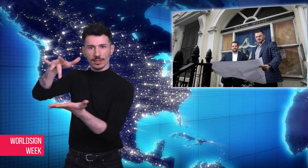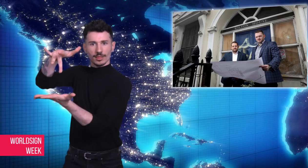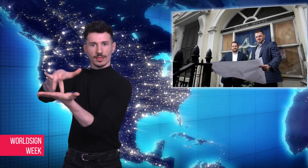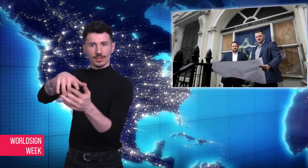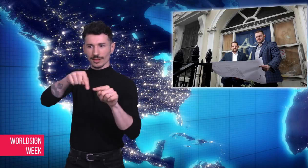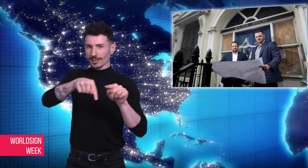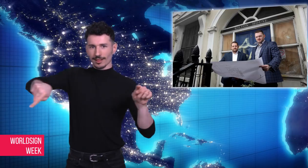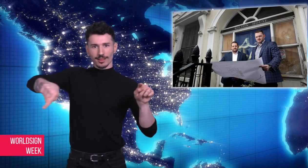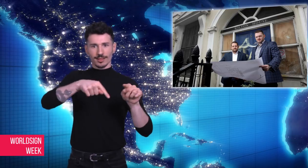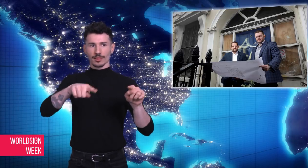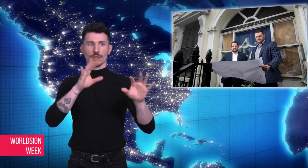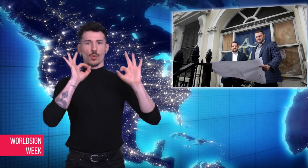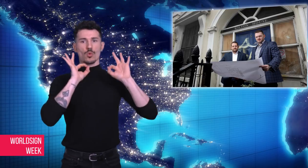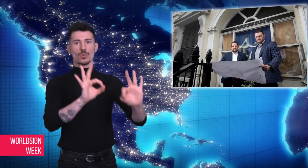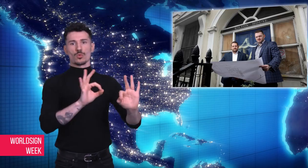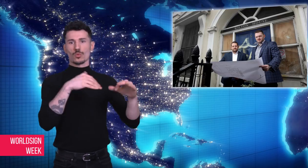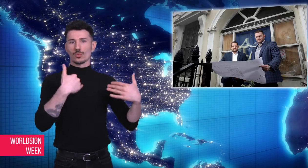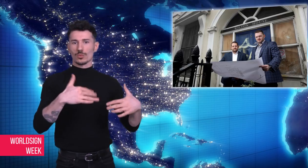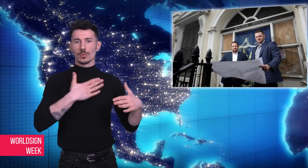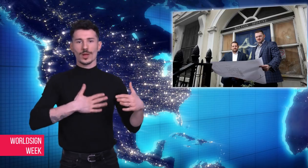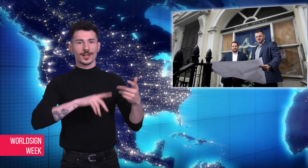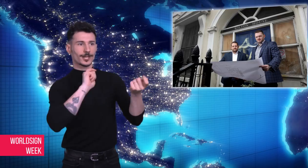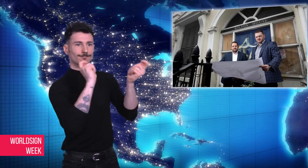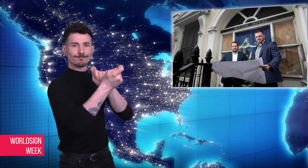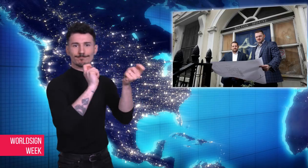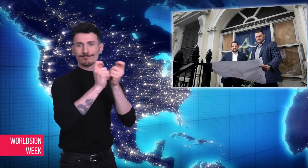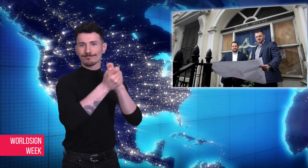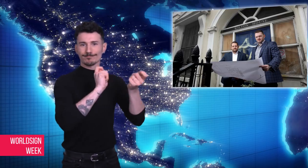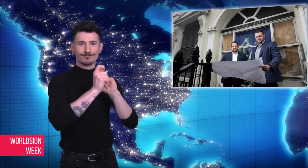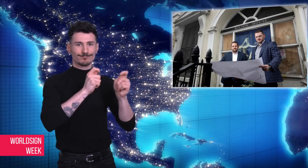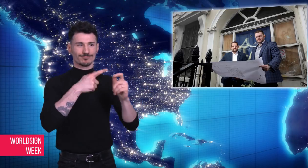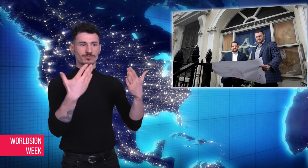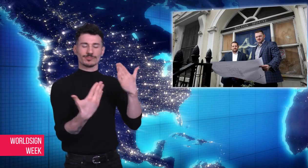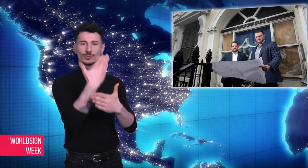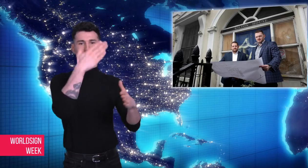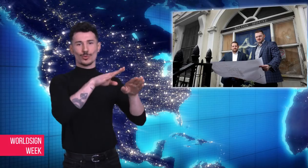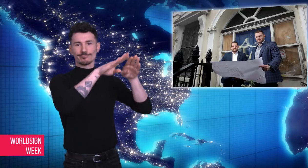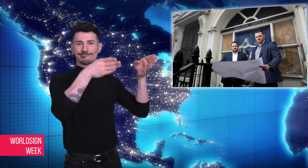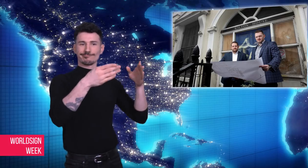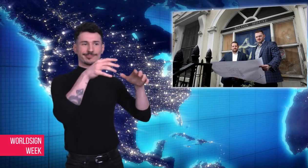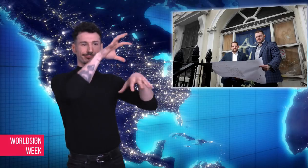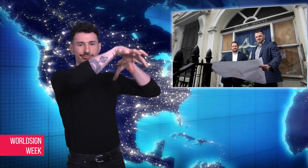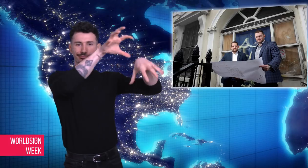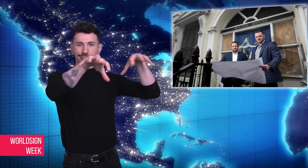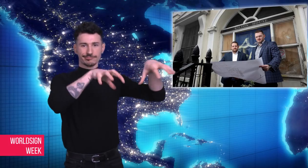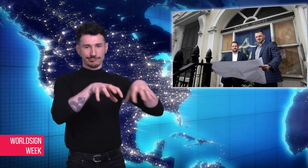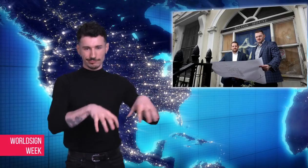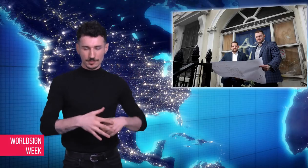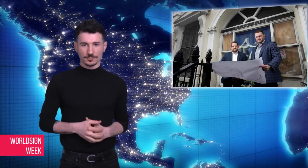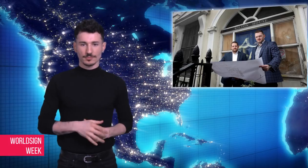renovate and convert the building into eight apartments